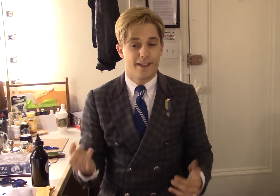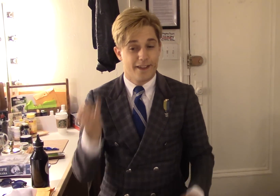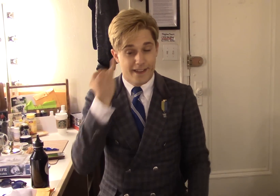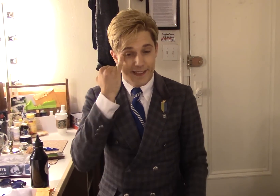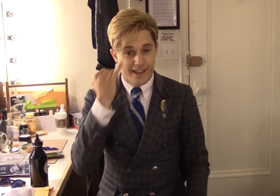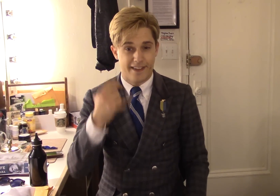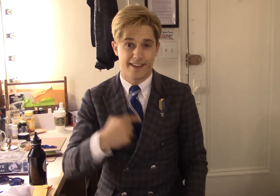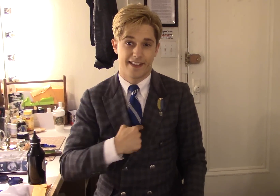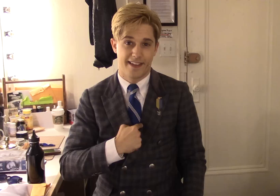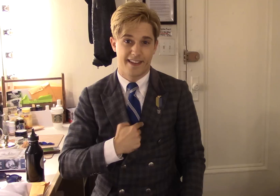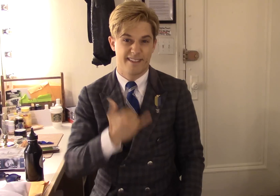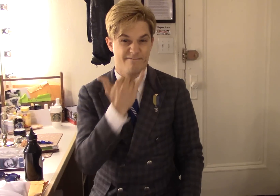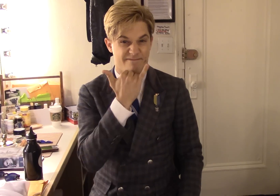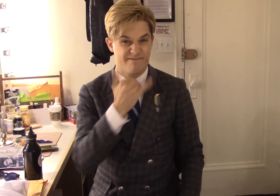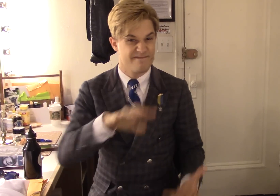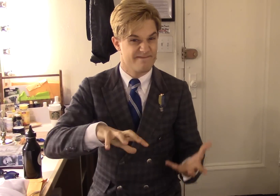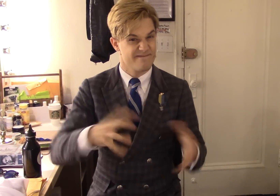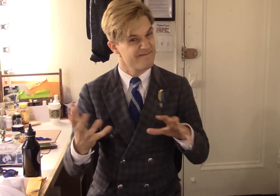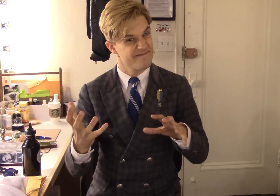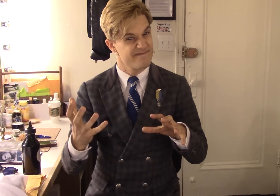If I'm wrong or mess up sorry.